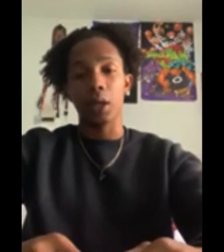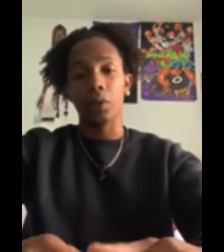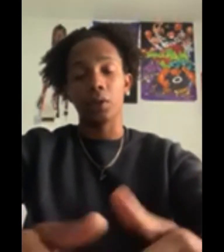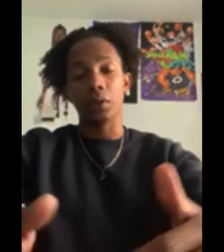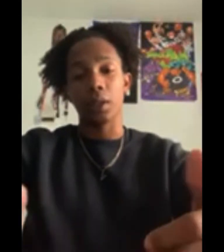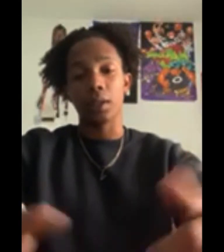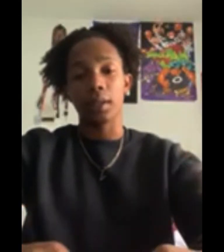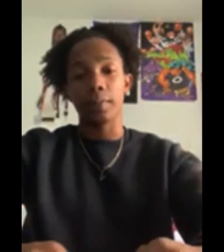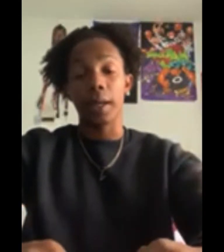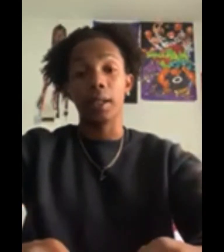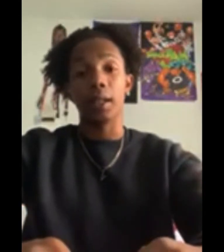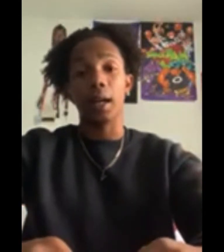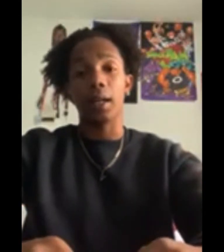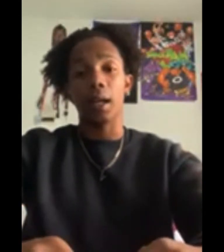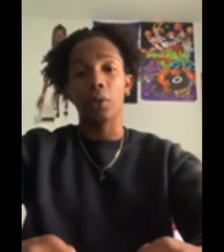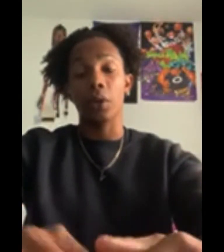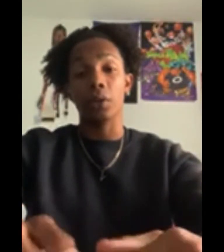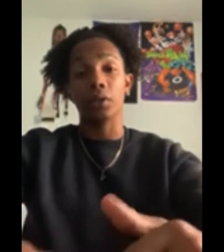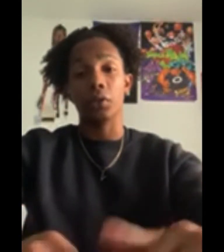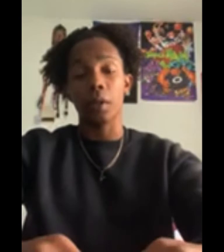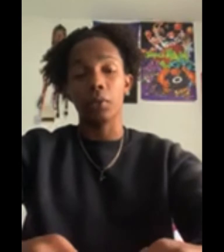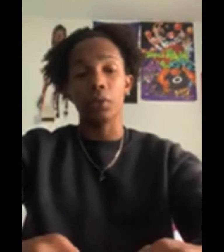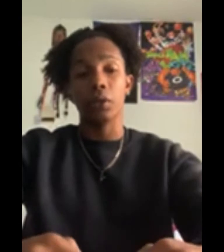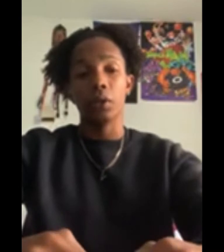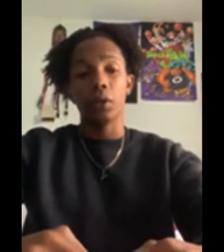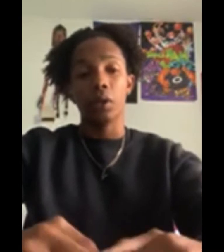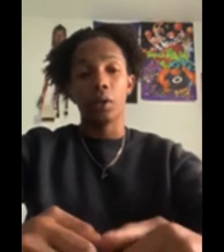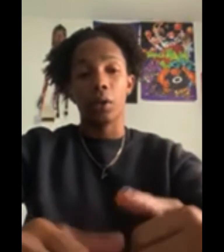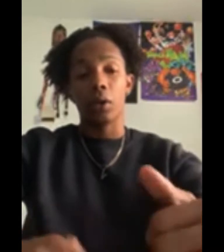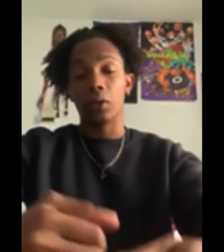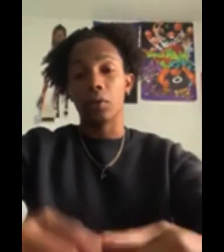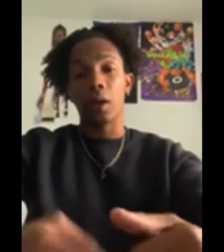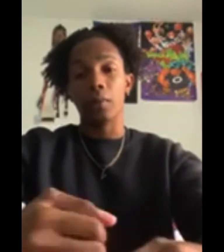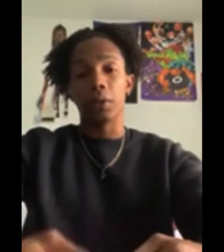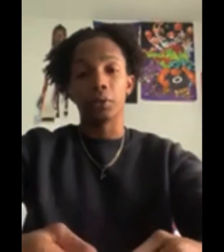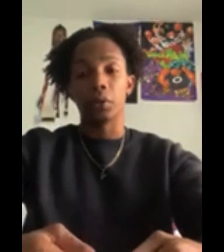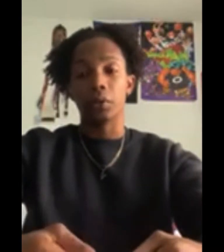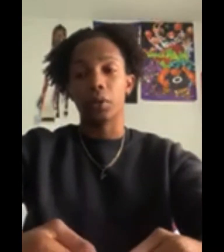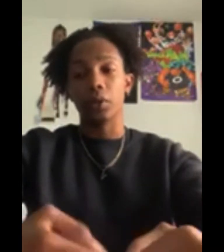I would also get suspended a lot. I was always in trouble all throughout middle school. You know?